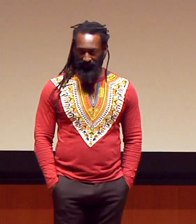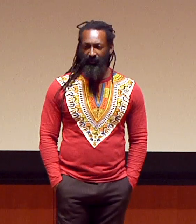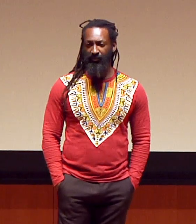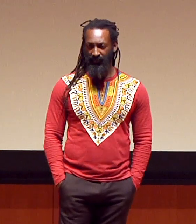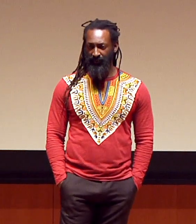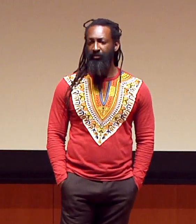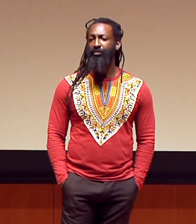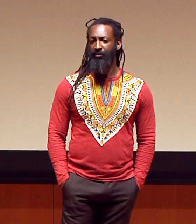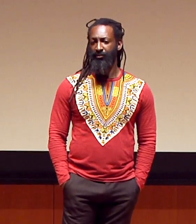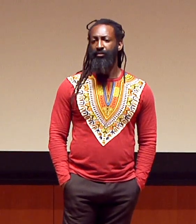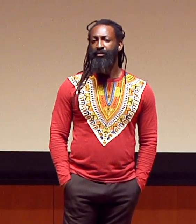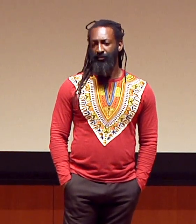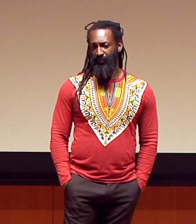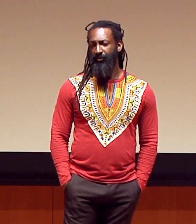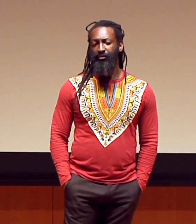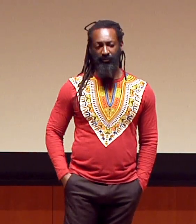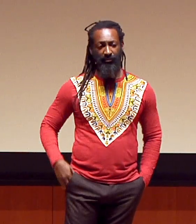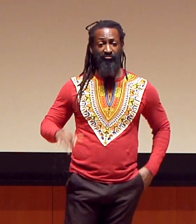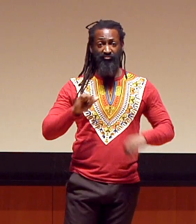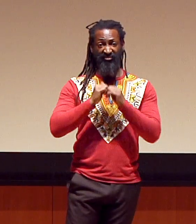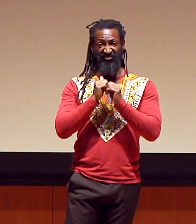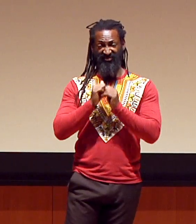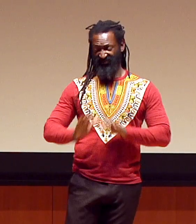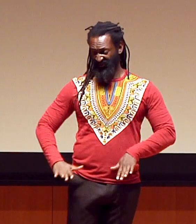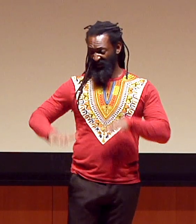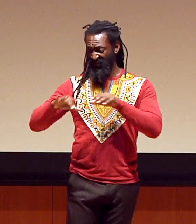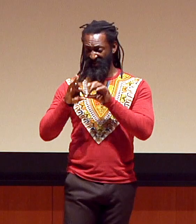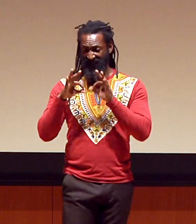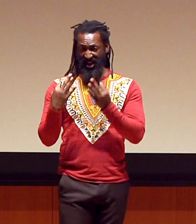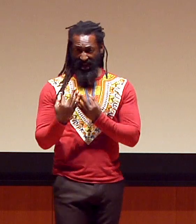Your brothers and sisters, how do you communicate with your family? I’m curious.